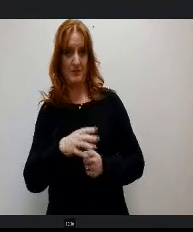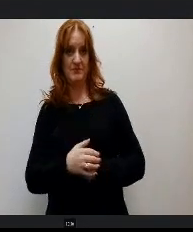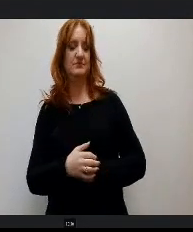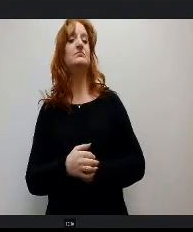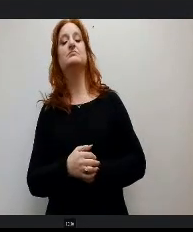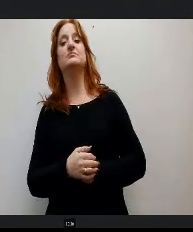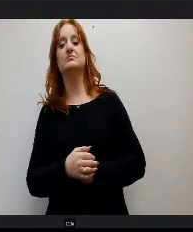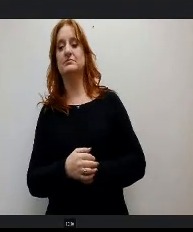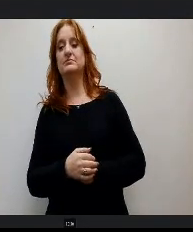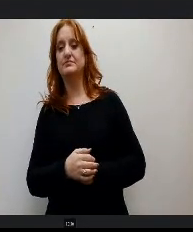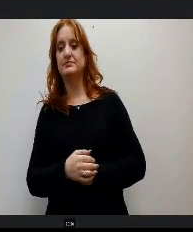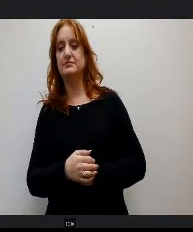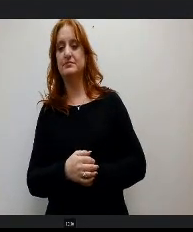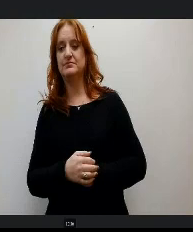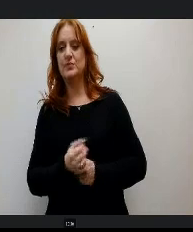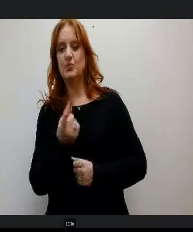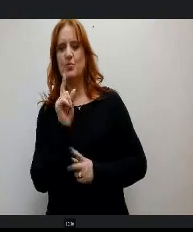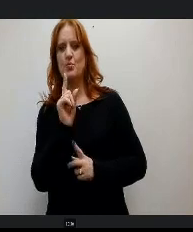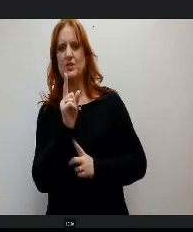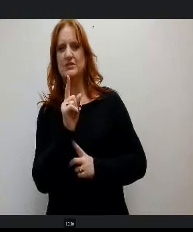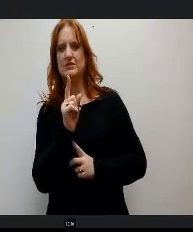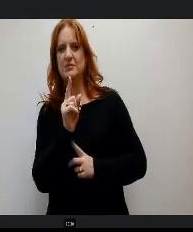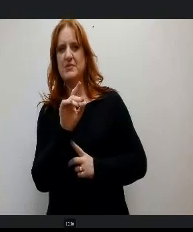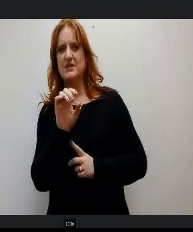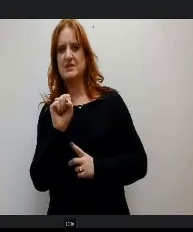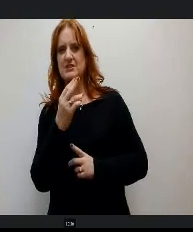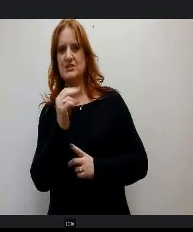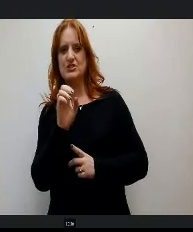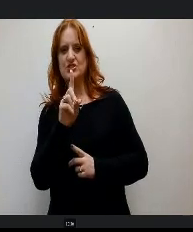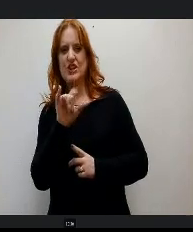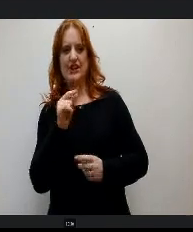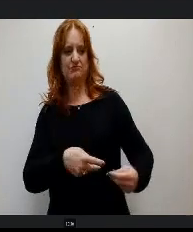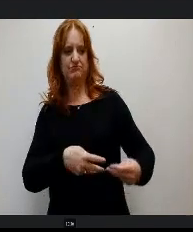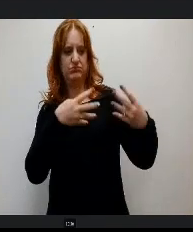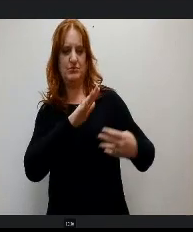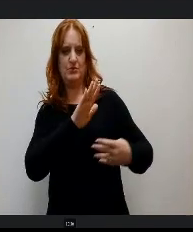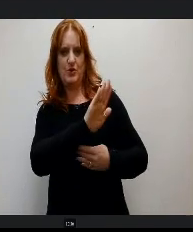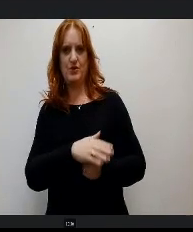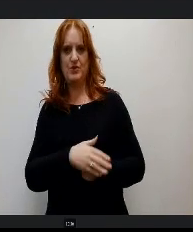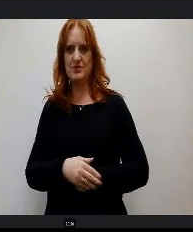One second. Mrs. Shandy's pulling hers up Yes, ma'am.